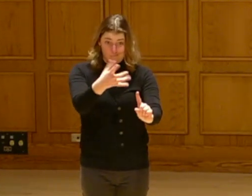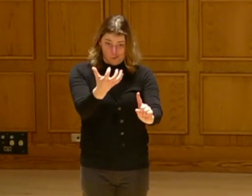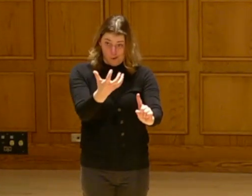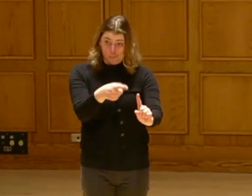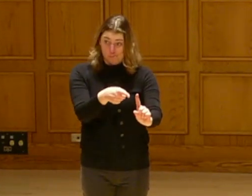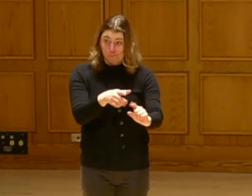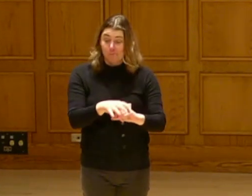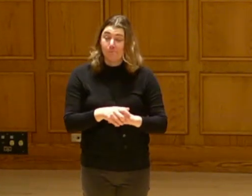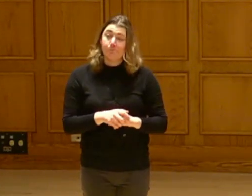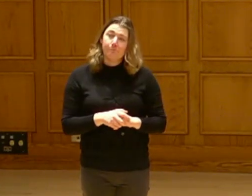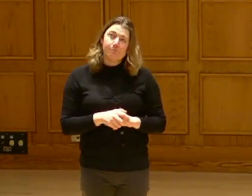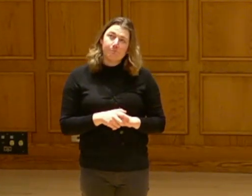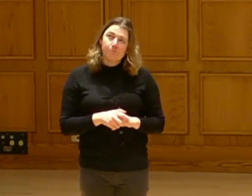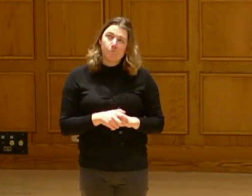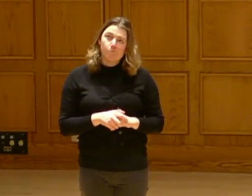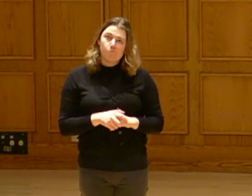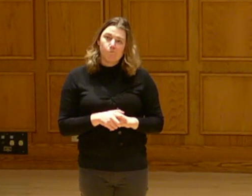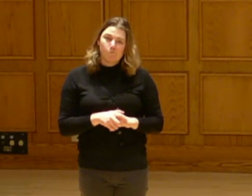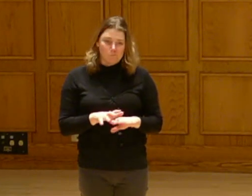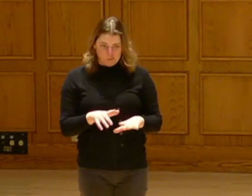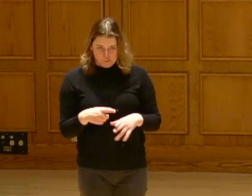And what happened was -- I just want to tell you a quick story.